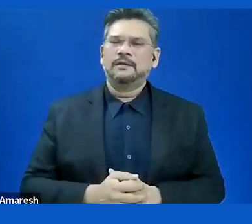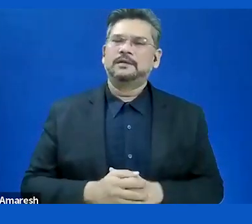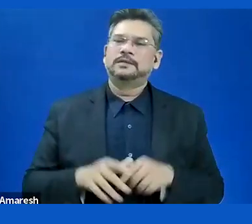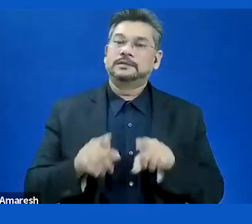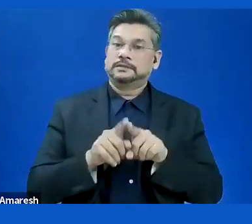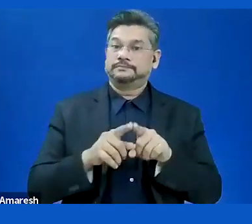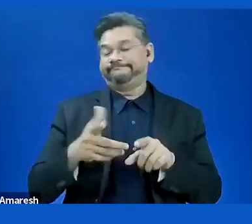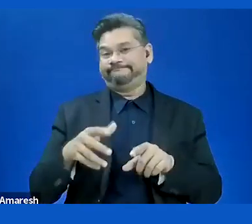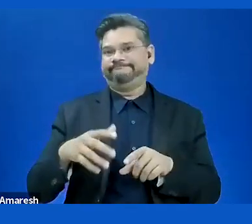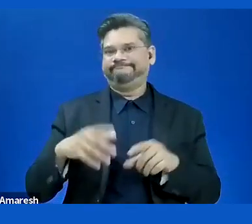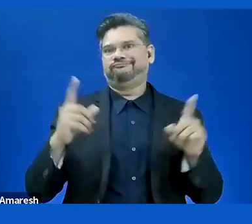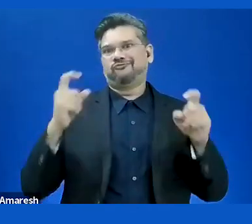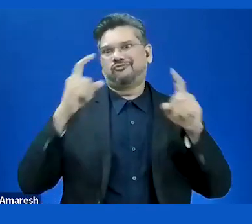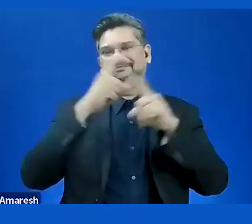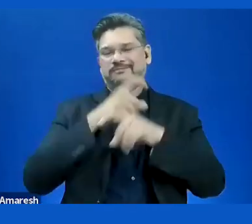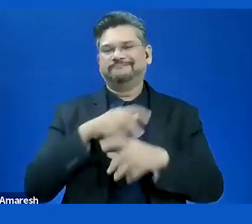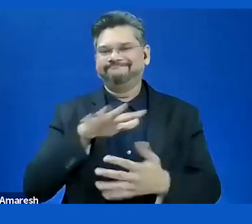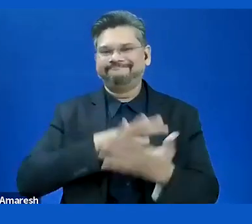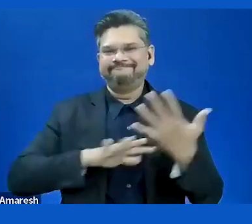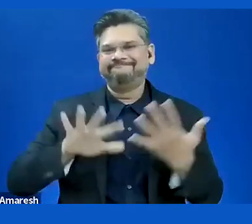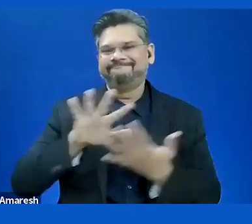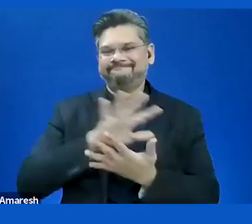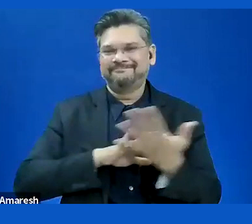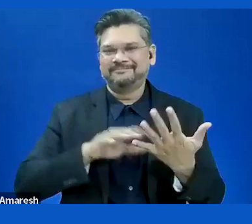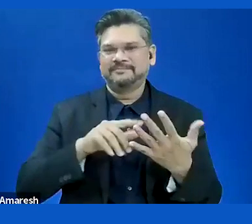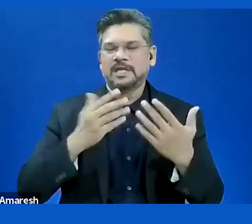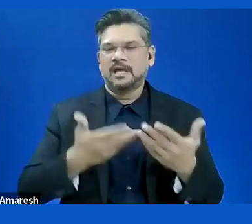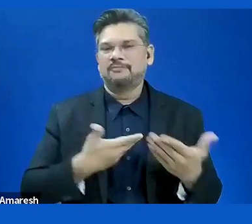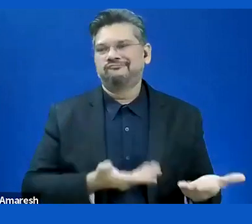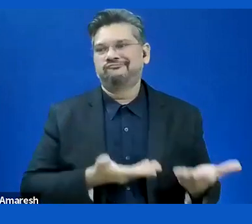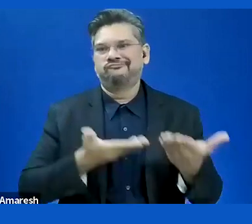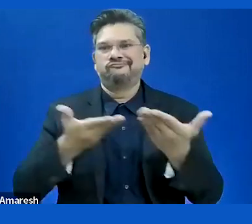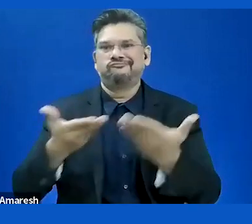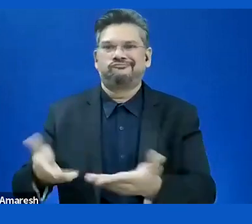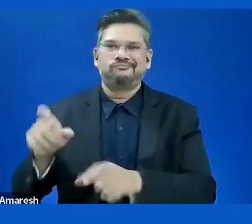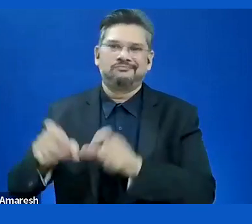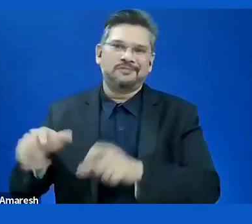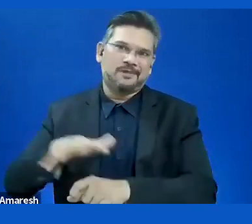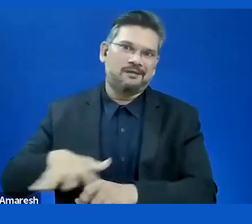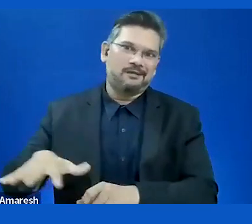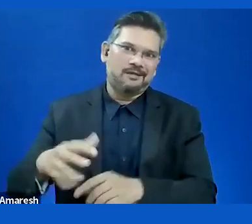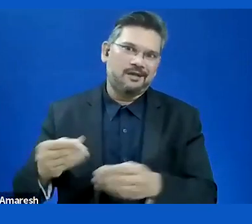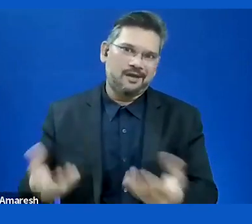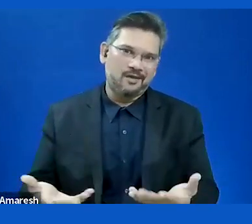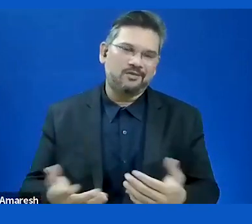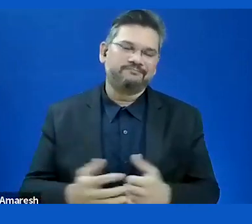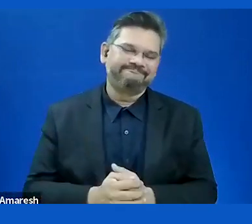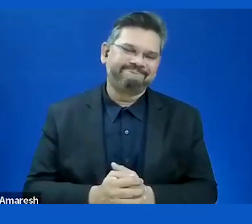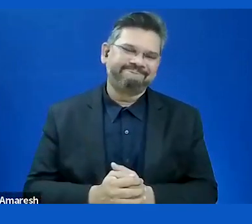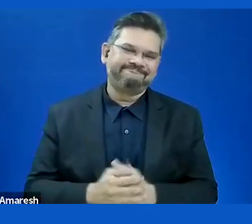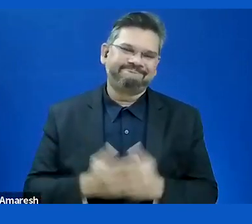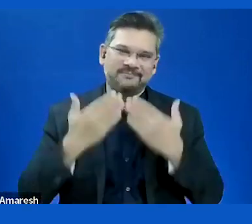Sometimes technology will bring near problems than solutions. Timo Övermark or